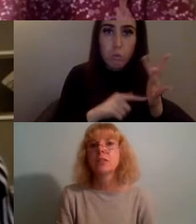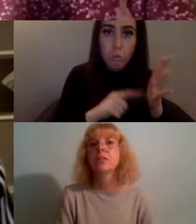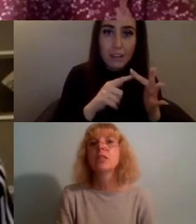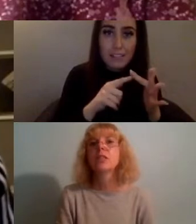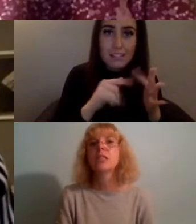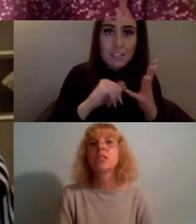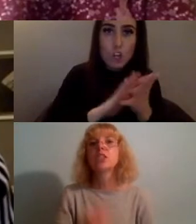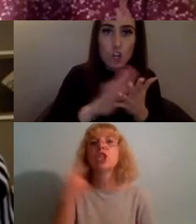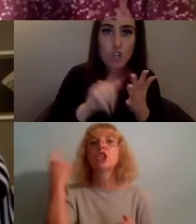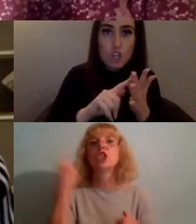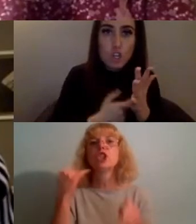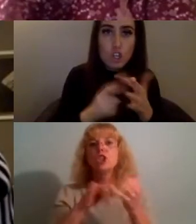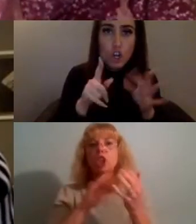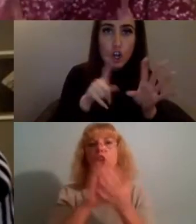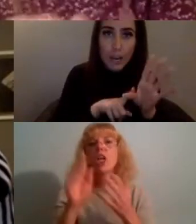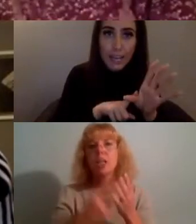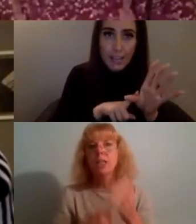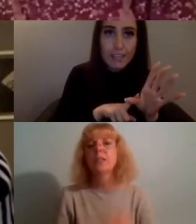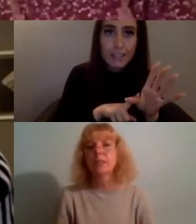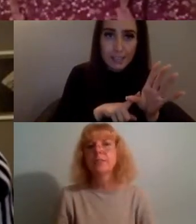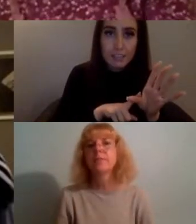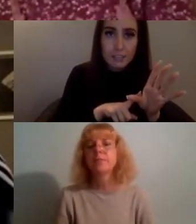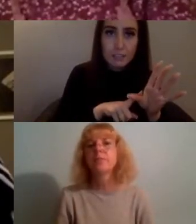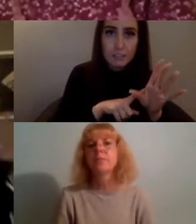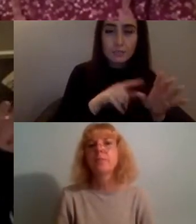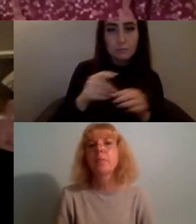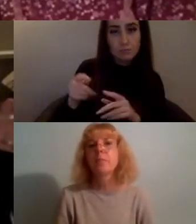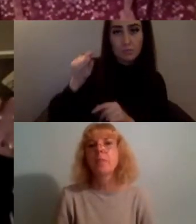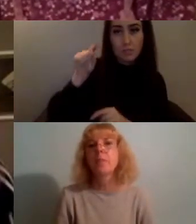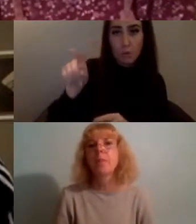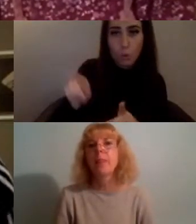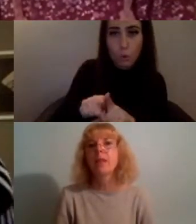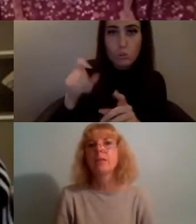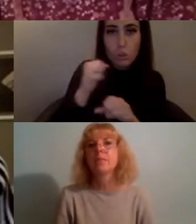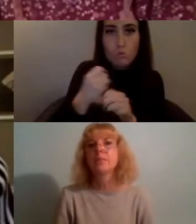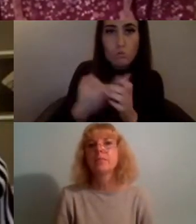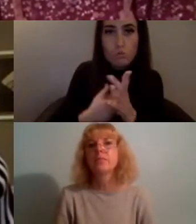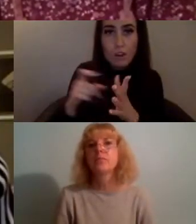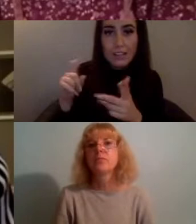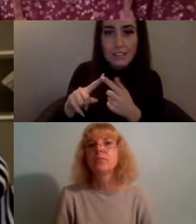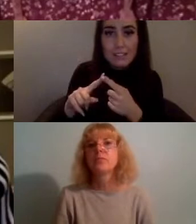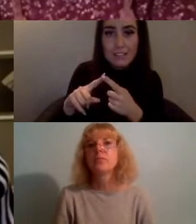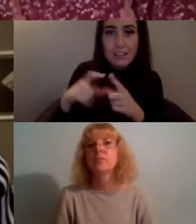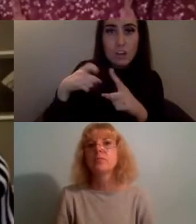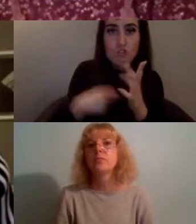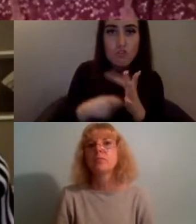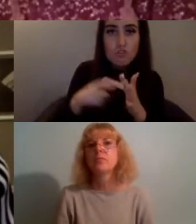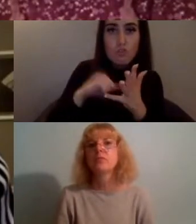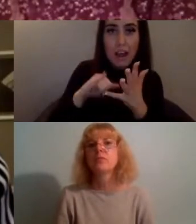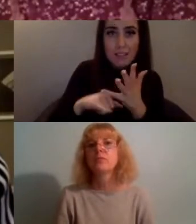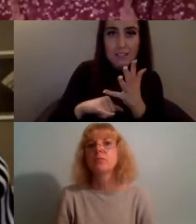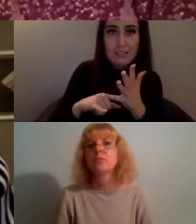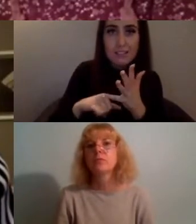video games and Grace Kress the founder of Shelby x Studios thank you so much to all